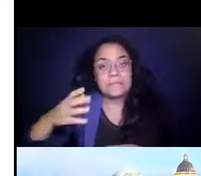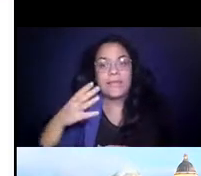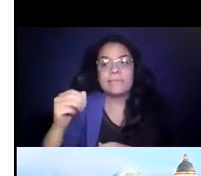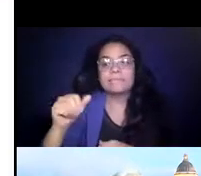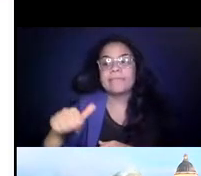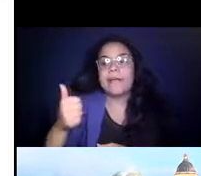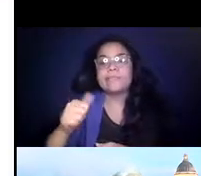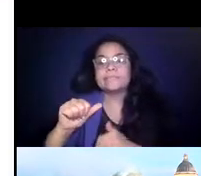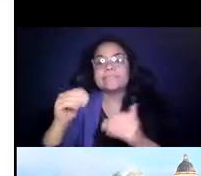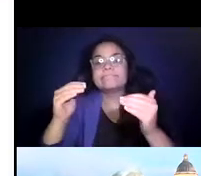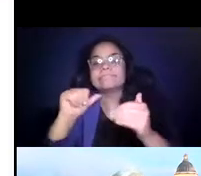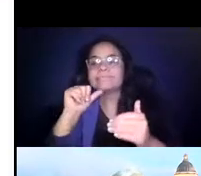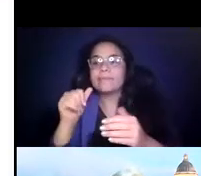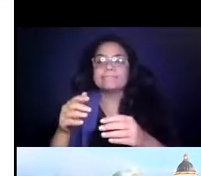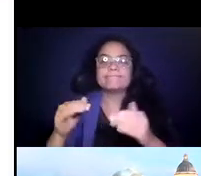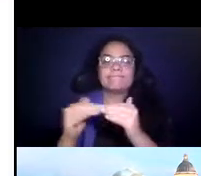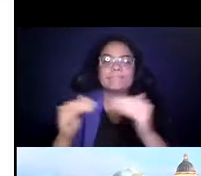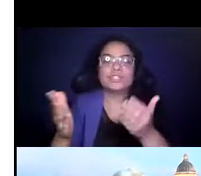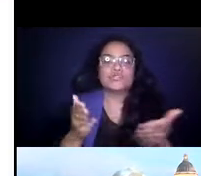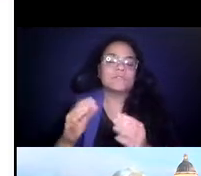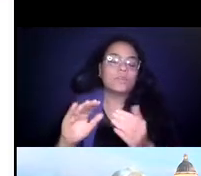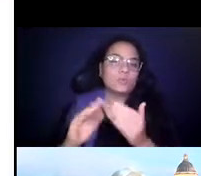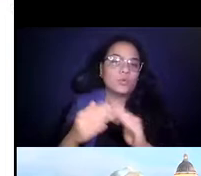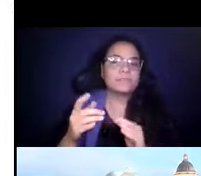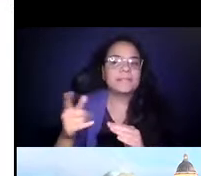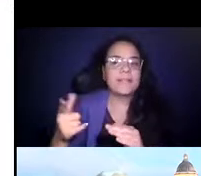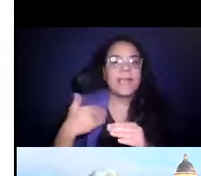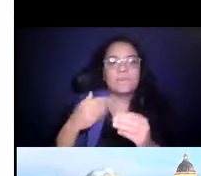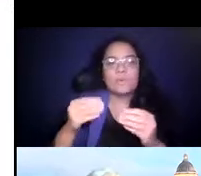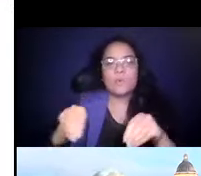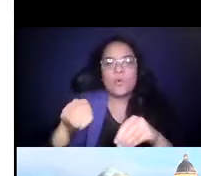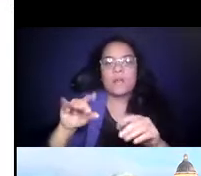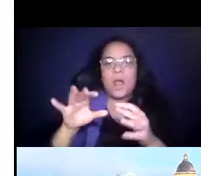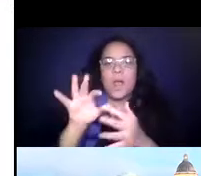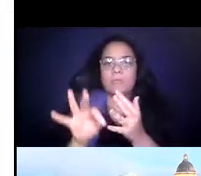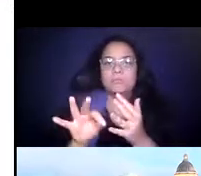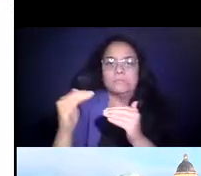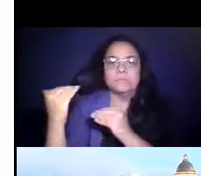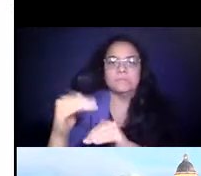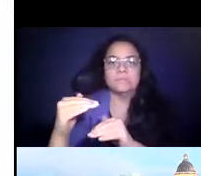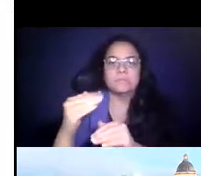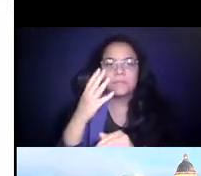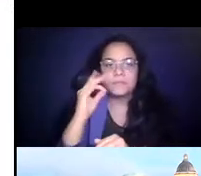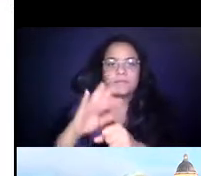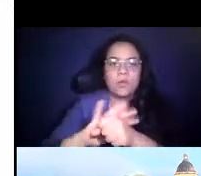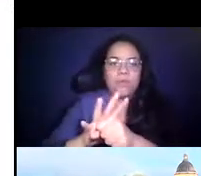are in dire need of improved mobility options, many 14:25:27 of which have been severely constrained by the pandemic.